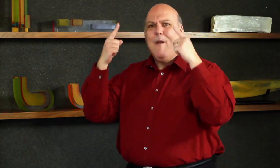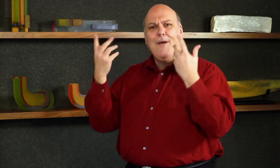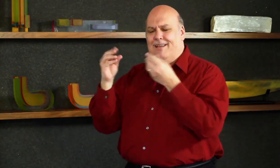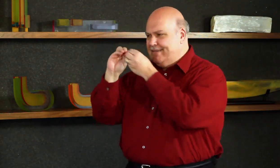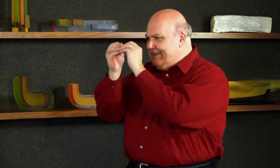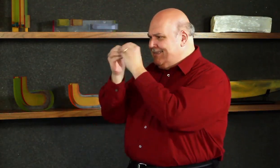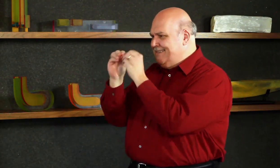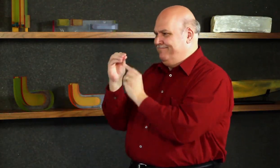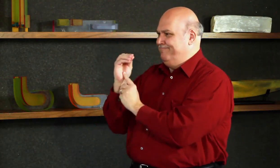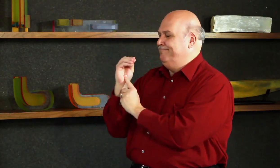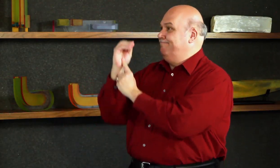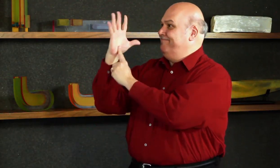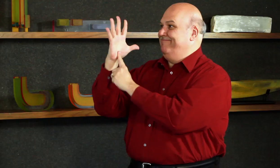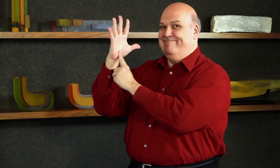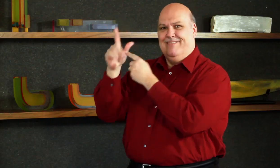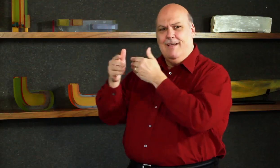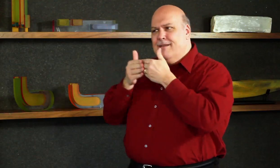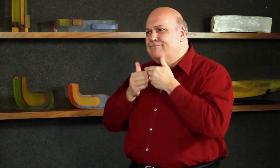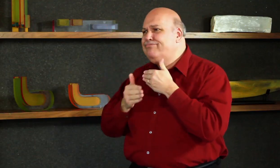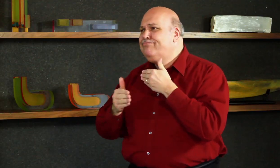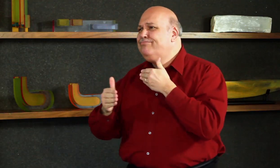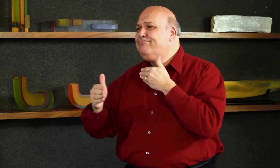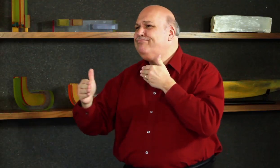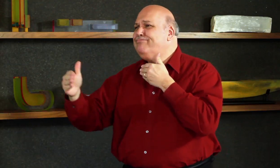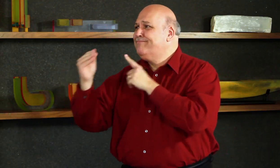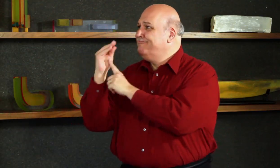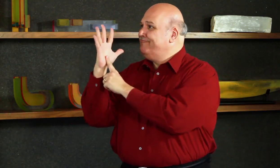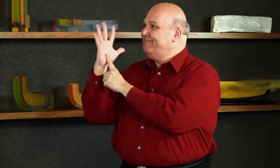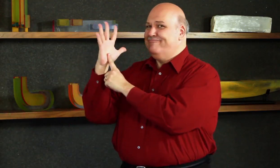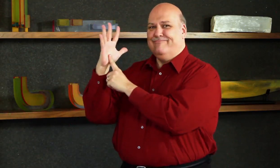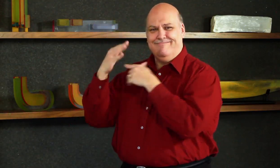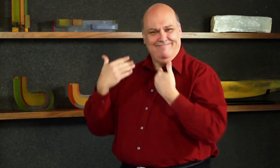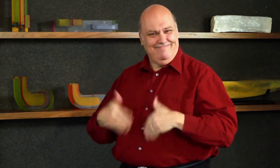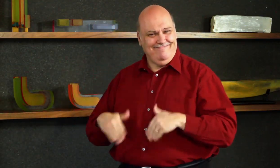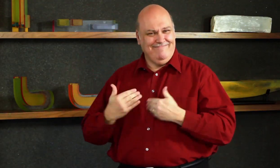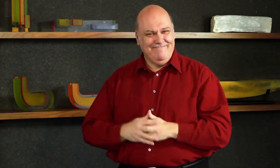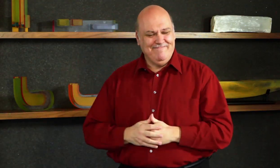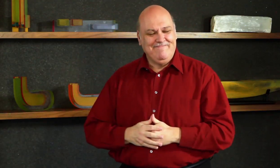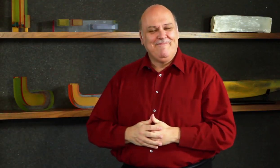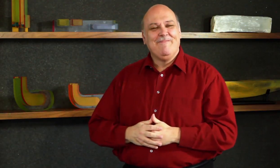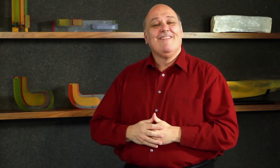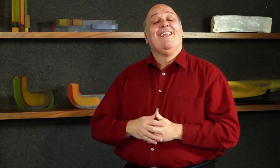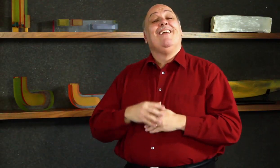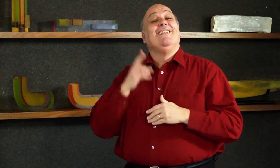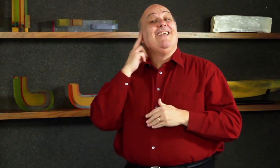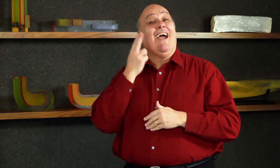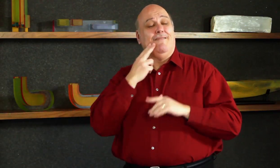the person who invented long-lasting electric light bulb,